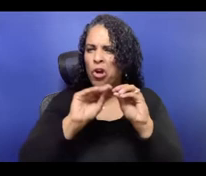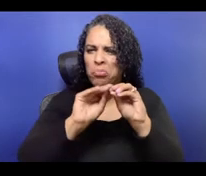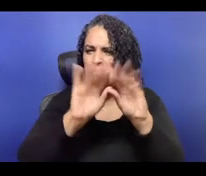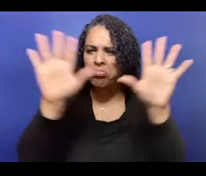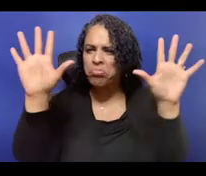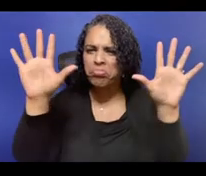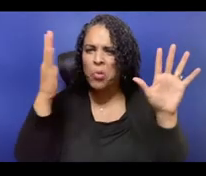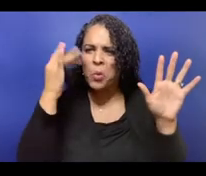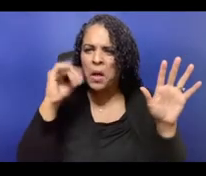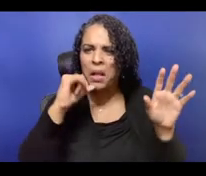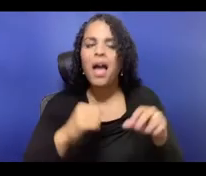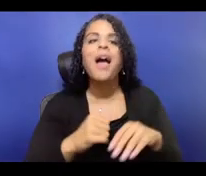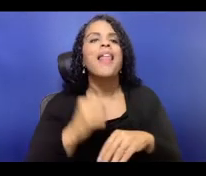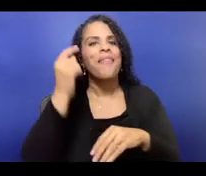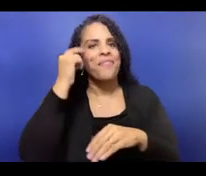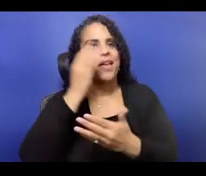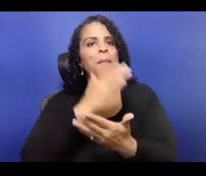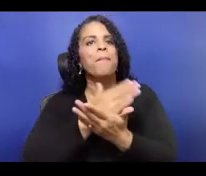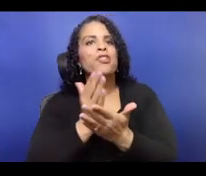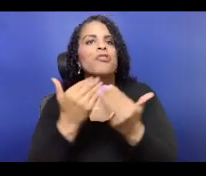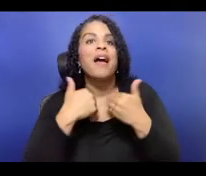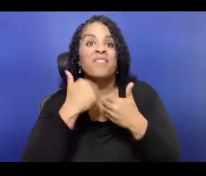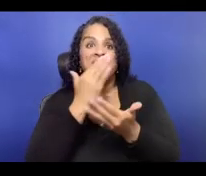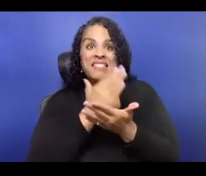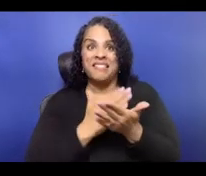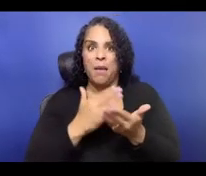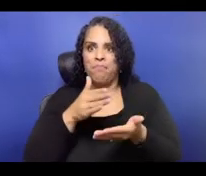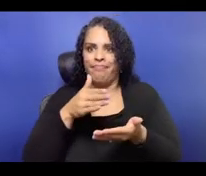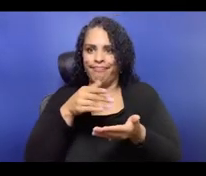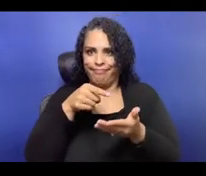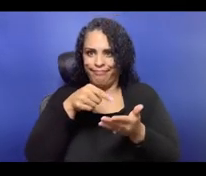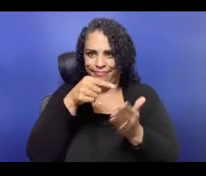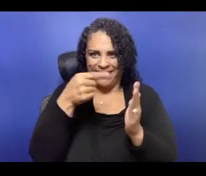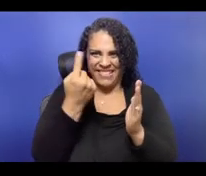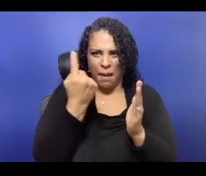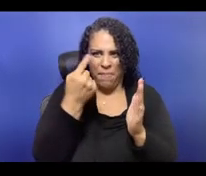There's many ways into this conversation, but for me,